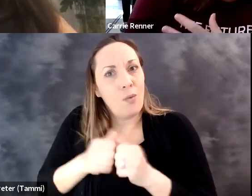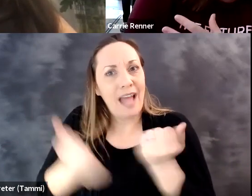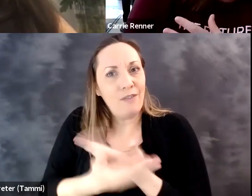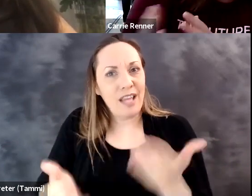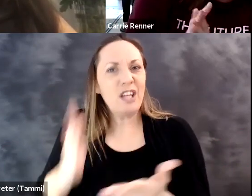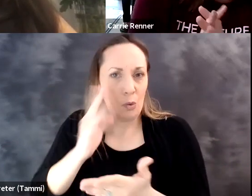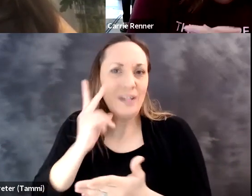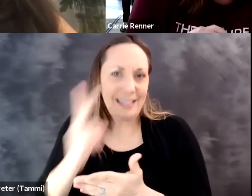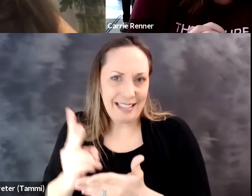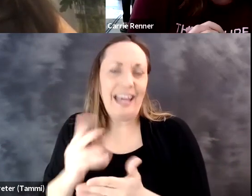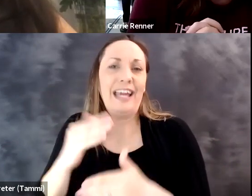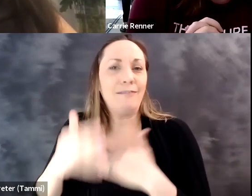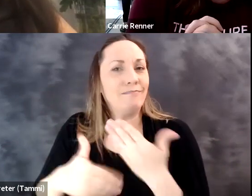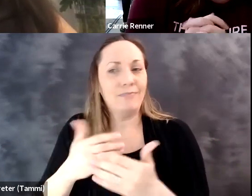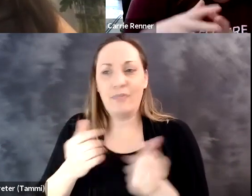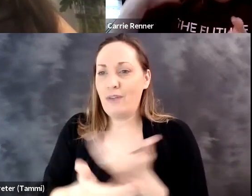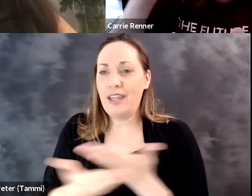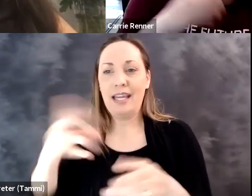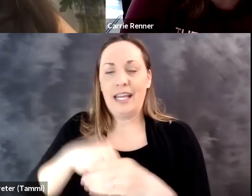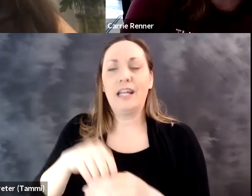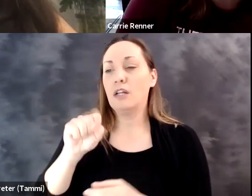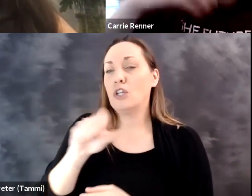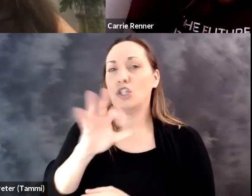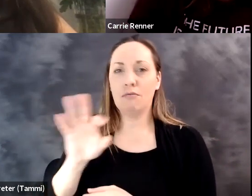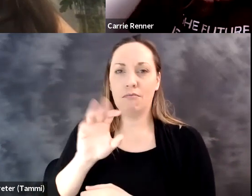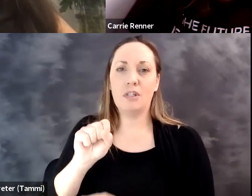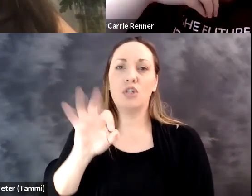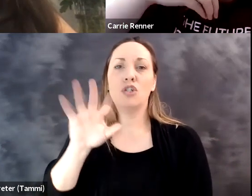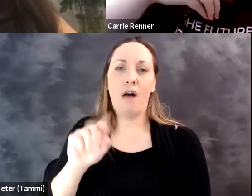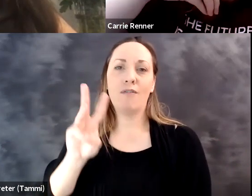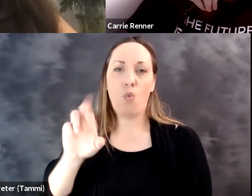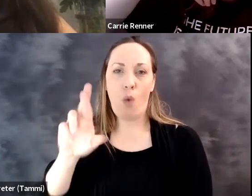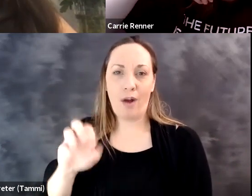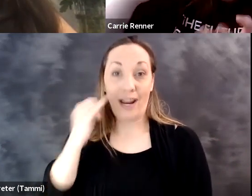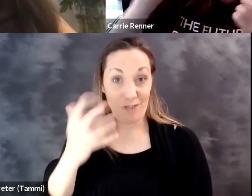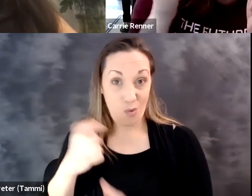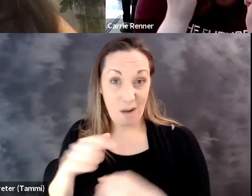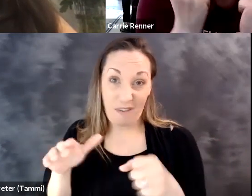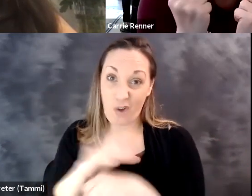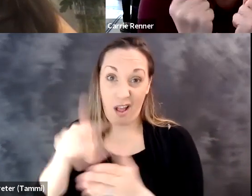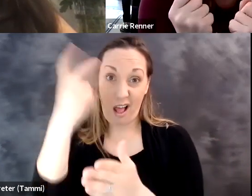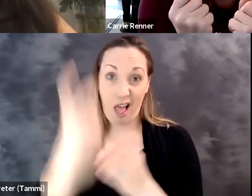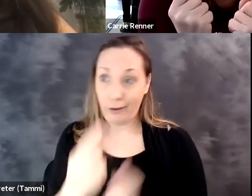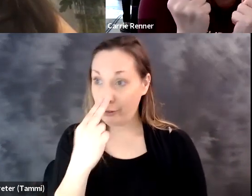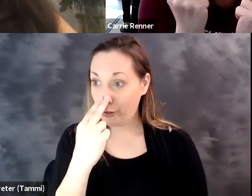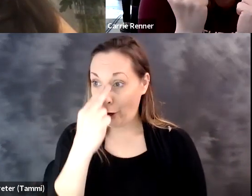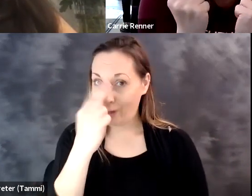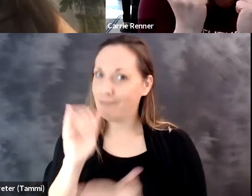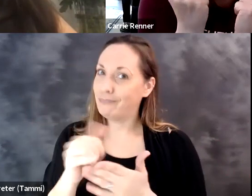to keep up with everything. You will ultimately just see it core and is. instrumental in the software that there